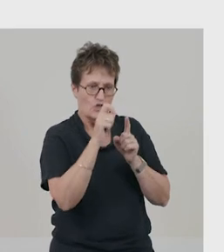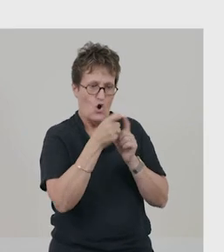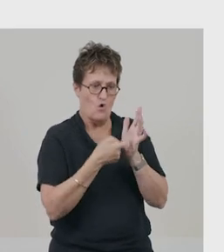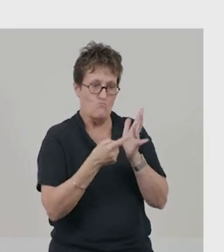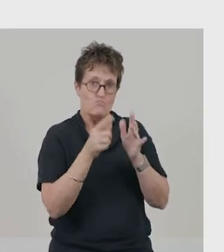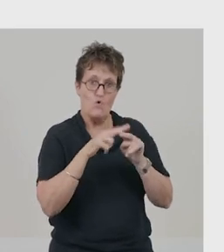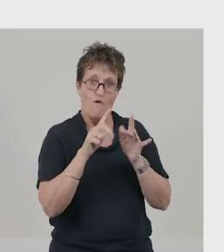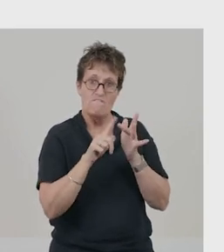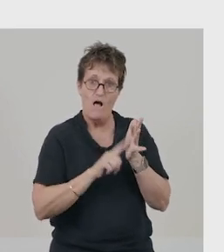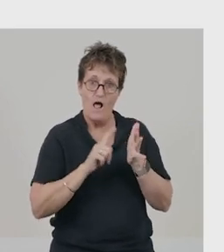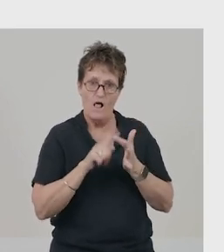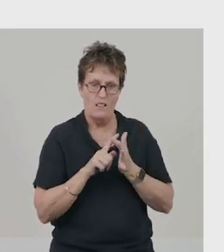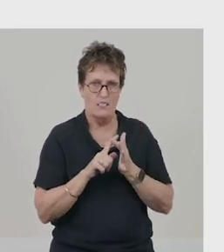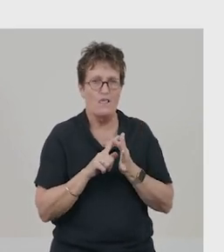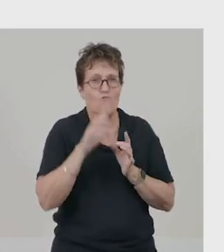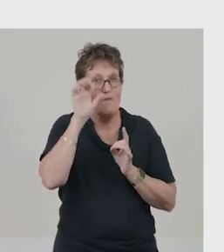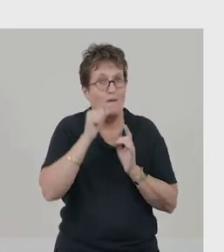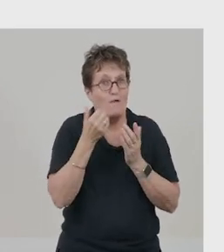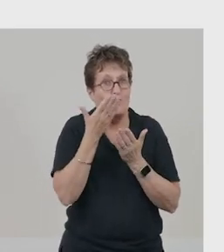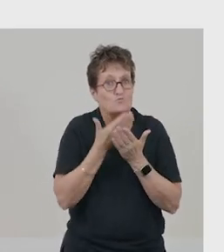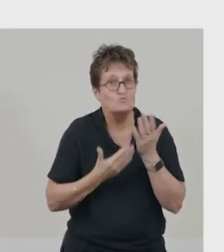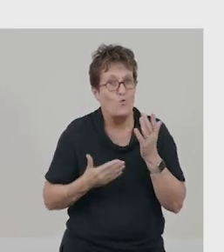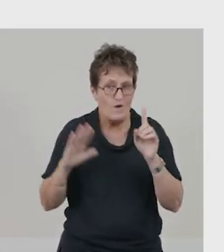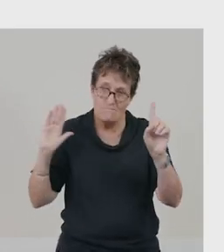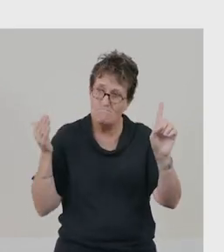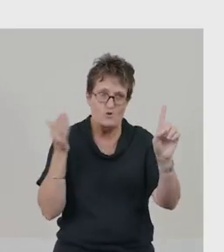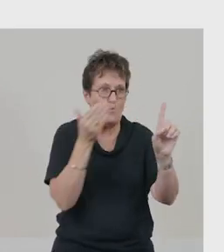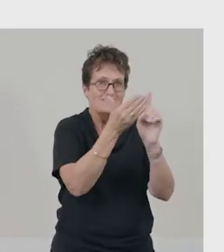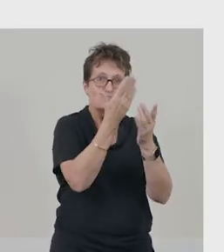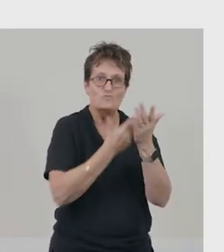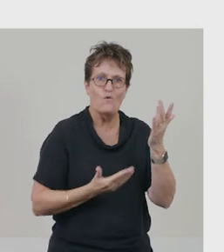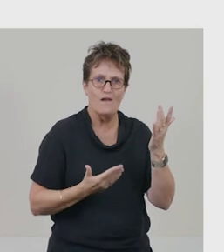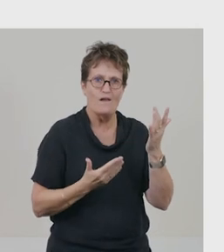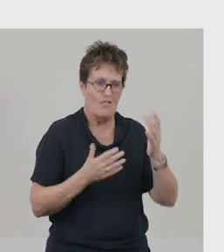I'm reading a great quest story at the moment, called ‘The Cauldron of Tamoui’.